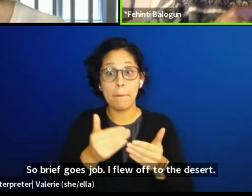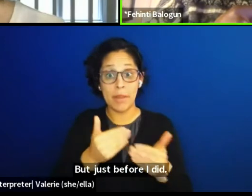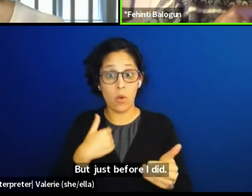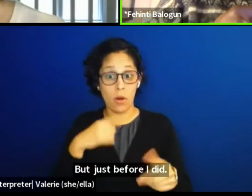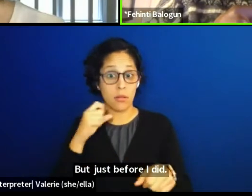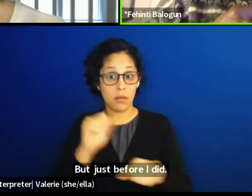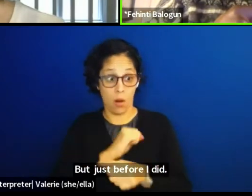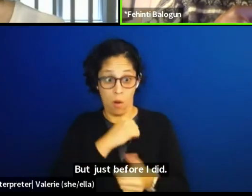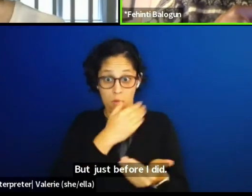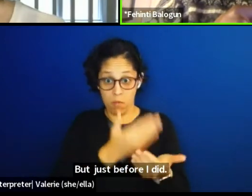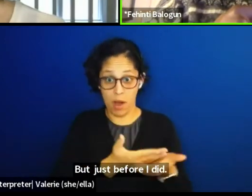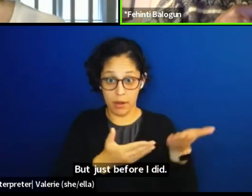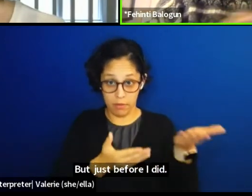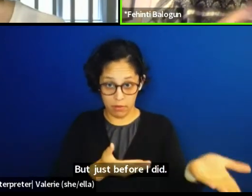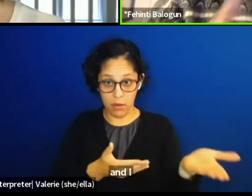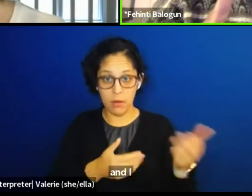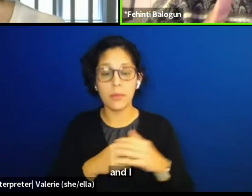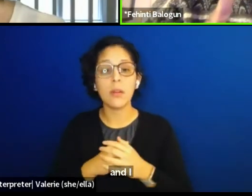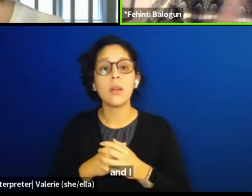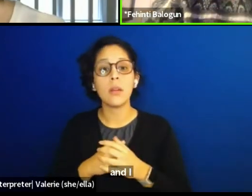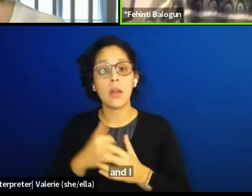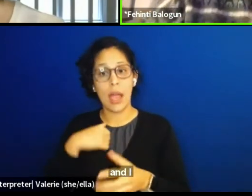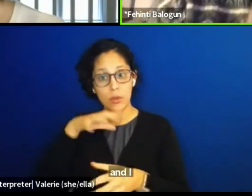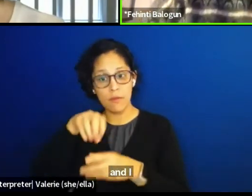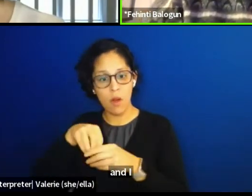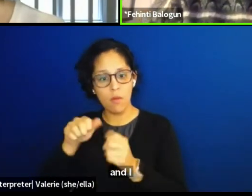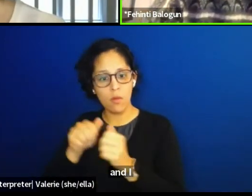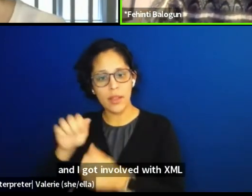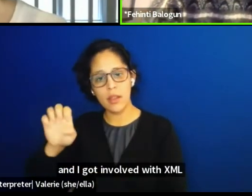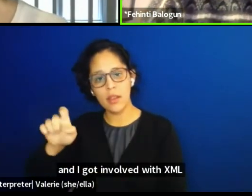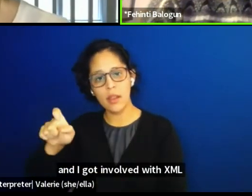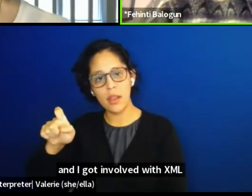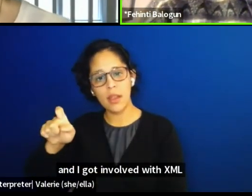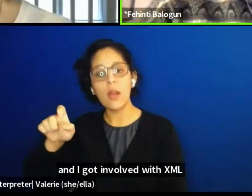I got involved with XL, got massively into organizing.